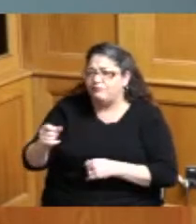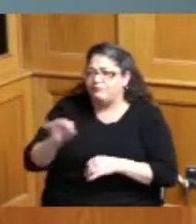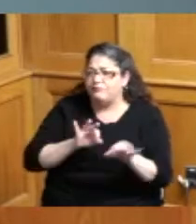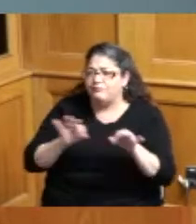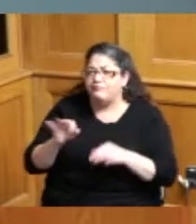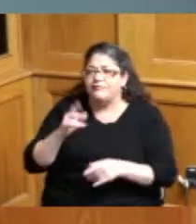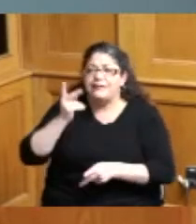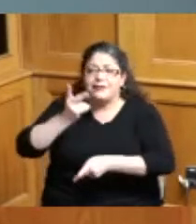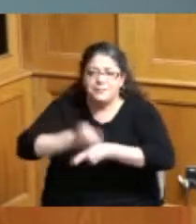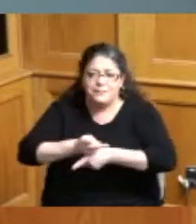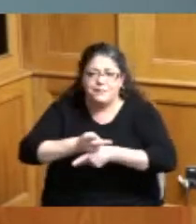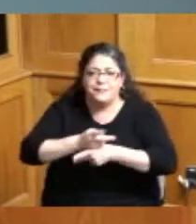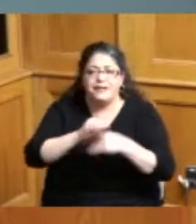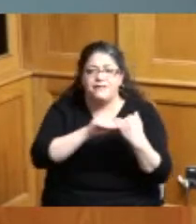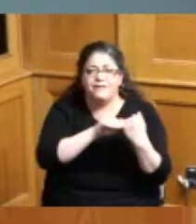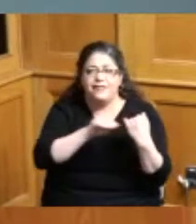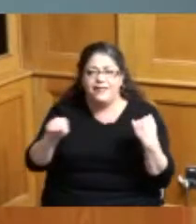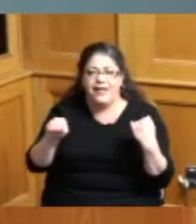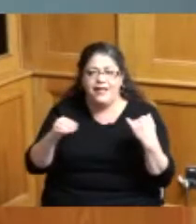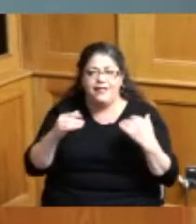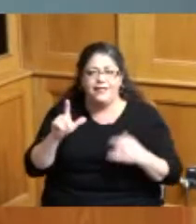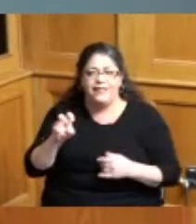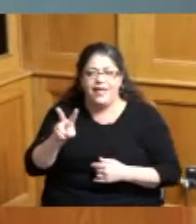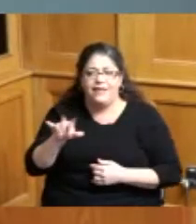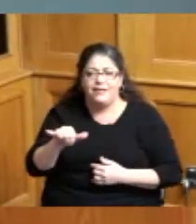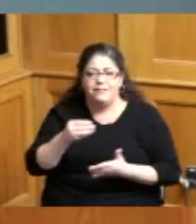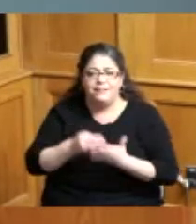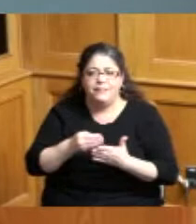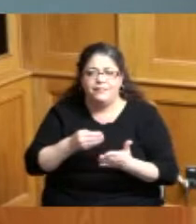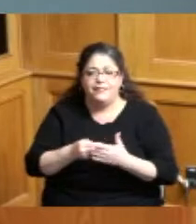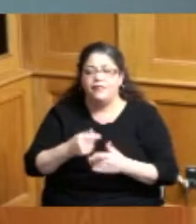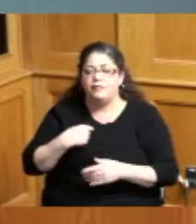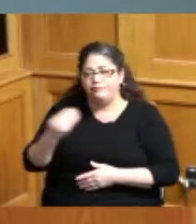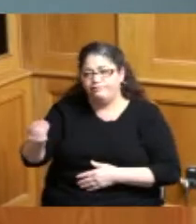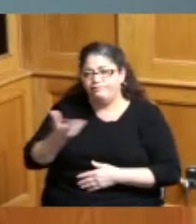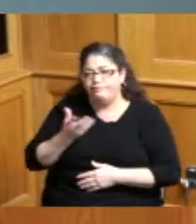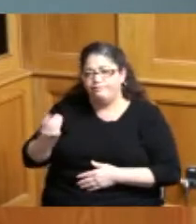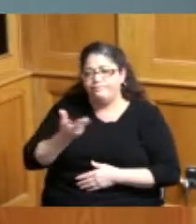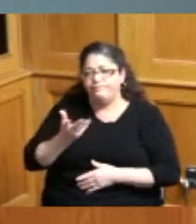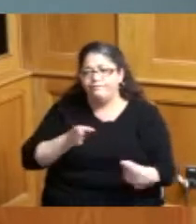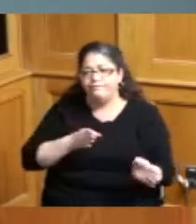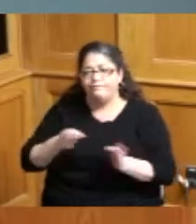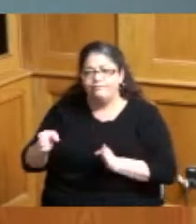levy flat at this time but they were letting me know some of the things that they are doing in